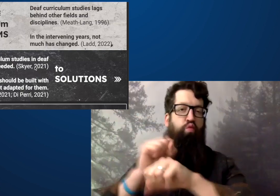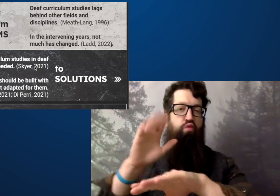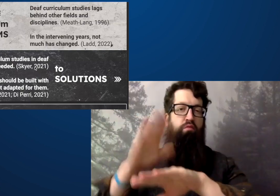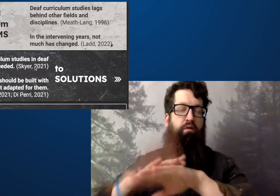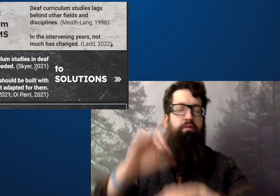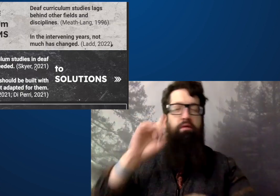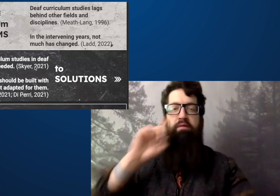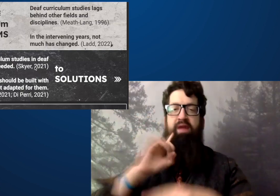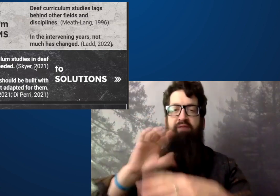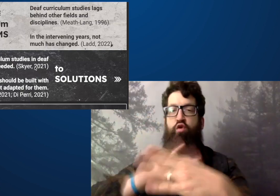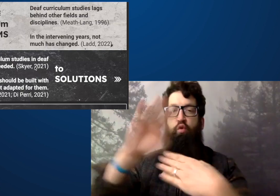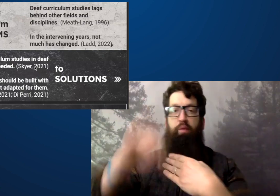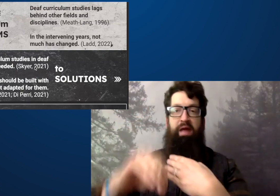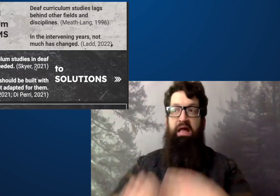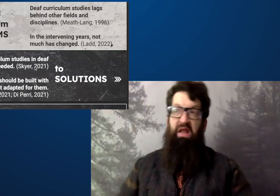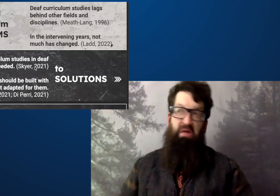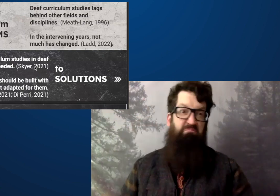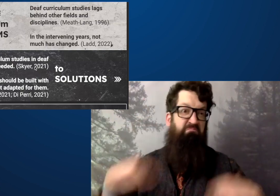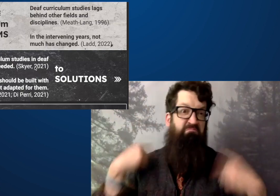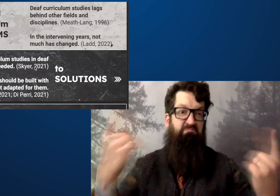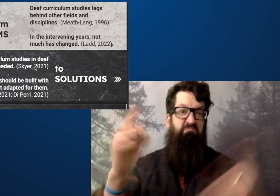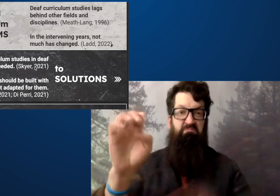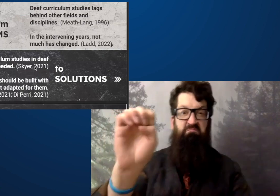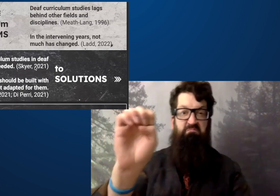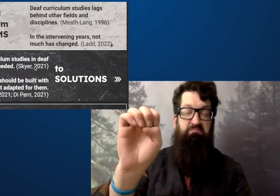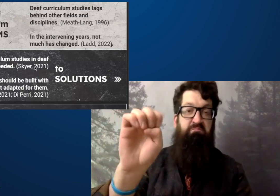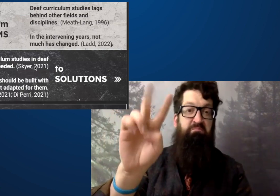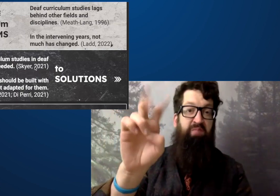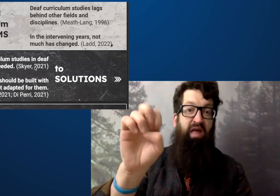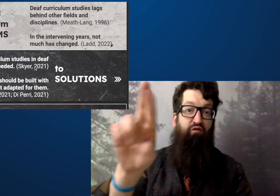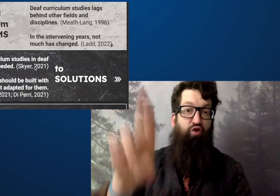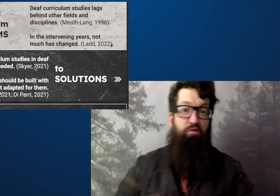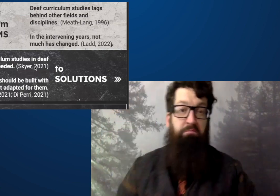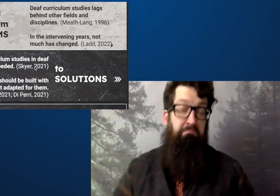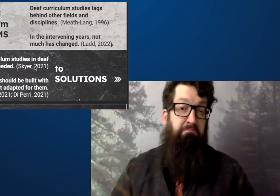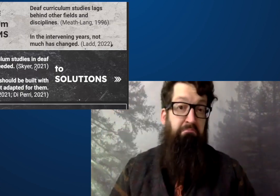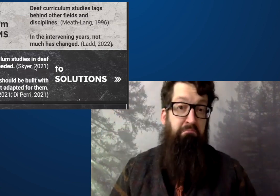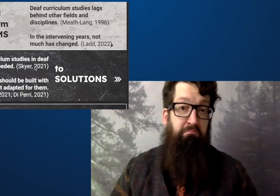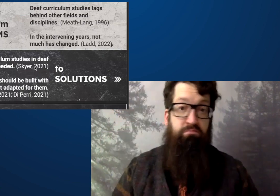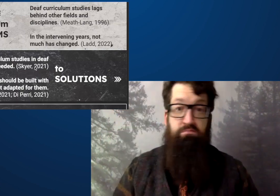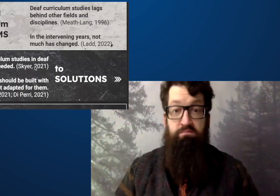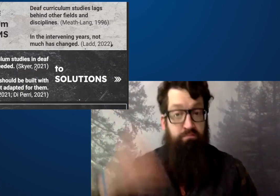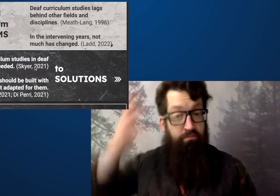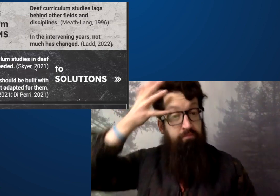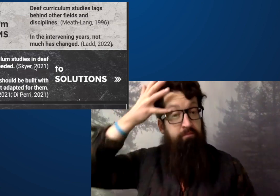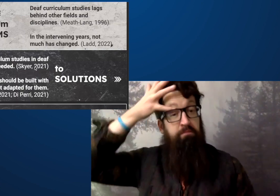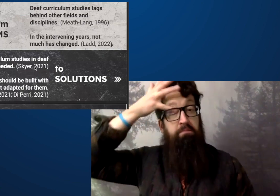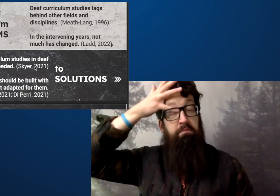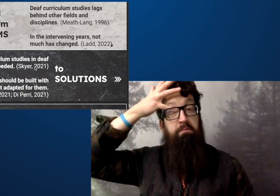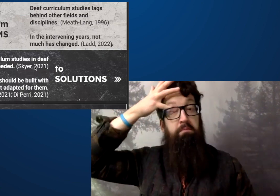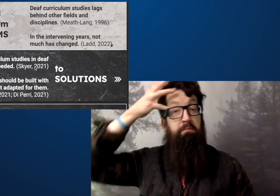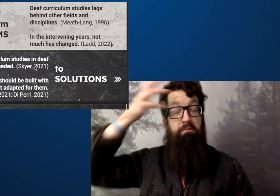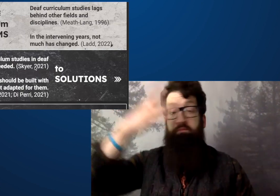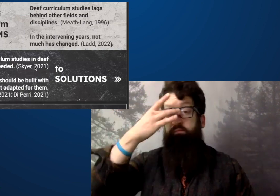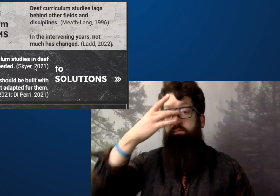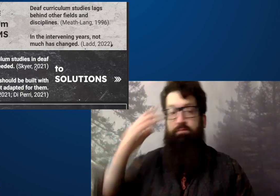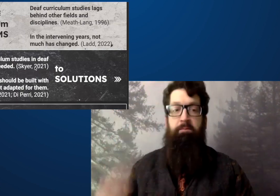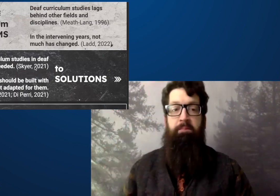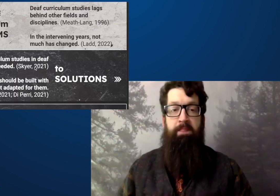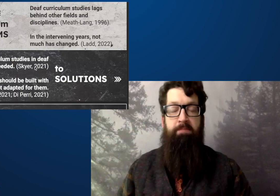It's the first big work research on deaf curriculum in ever, actually, I would say.